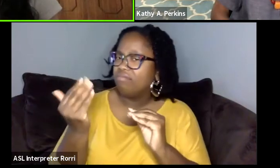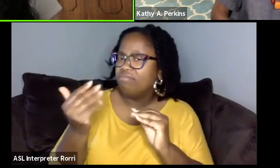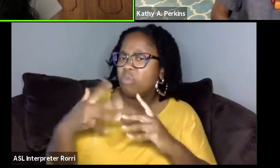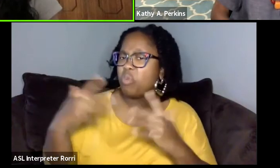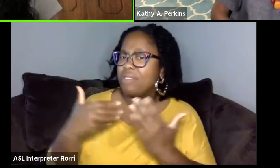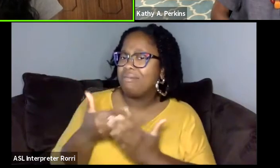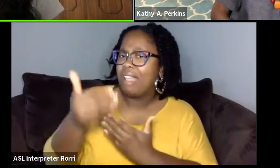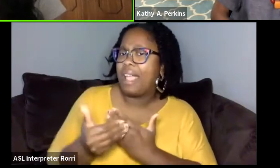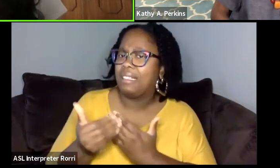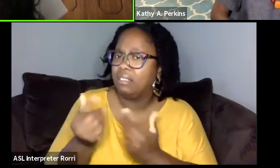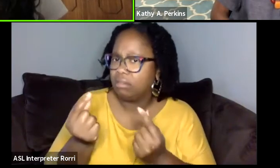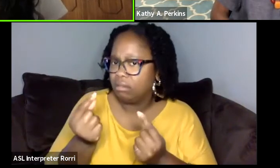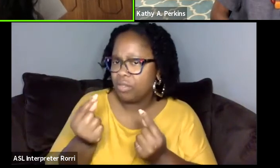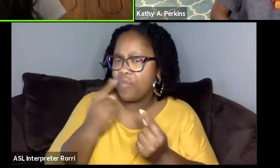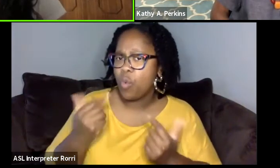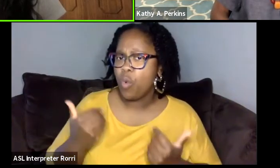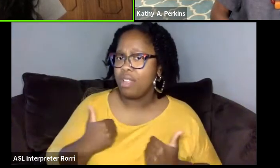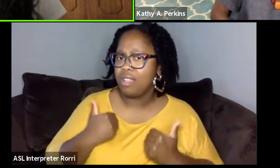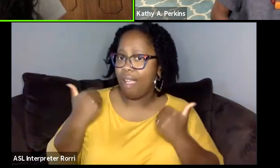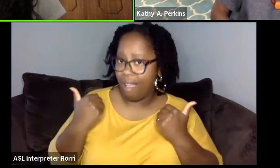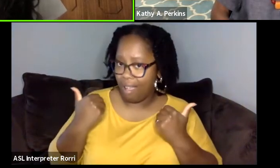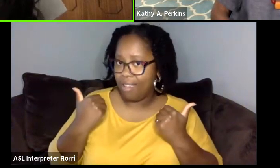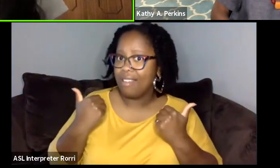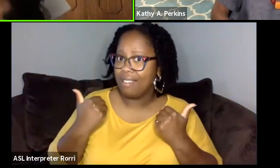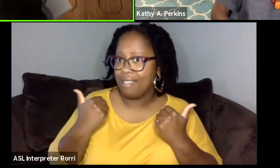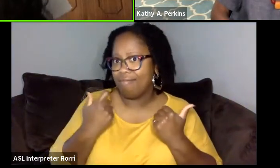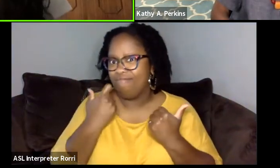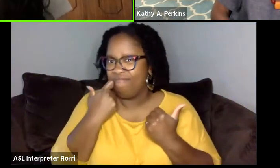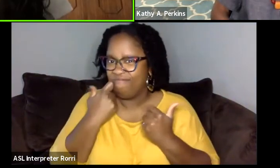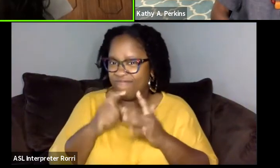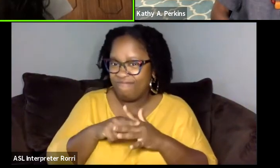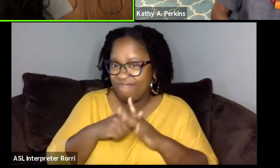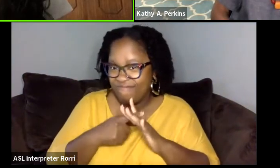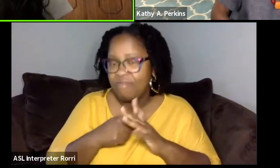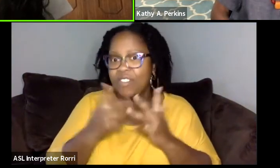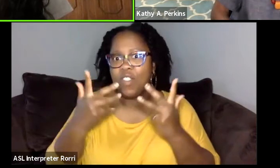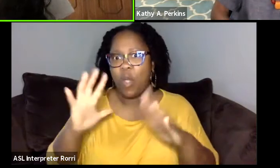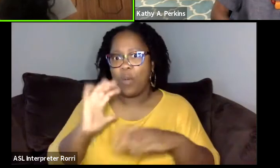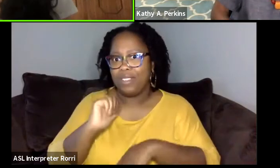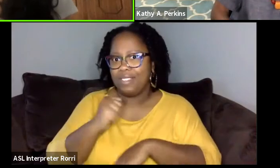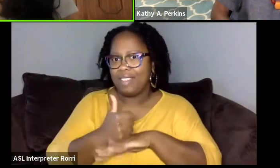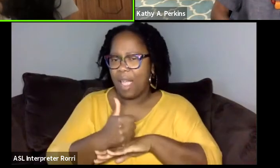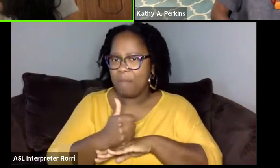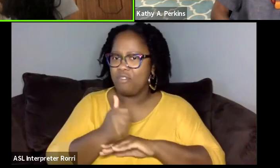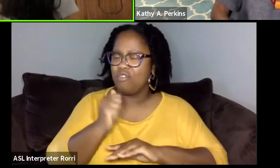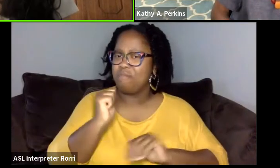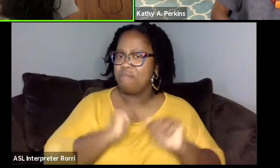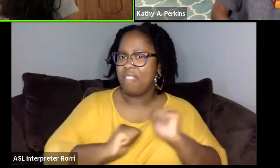for young and emerging and established playwrights on the continent, for example,